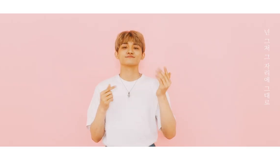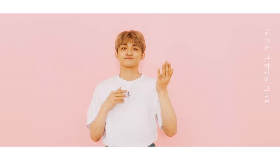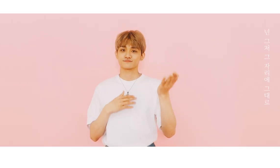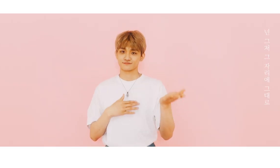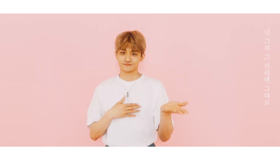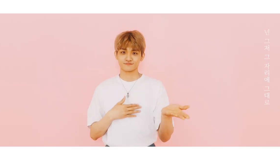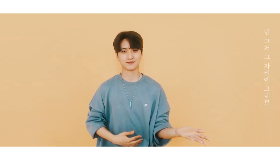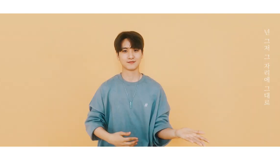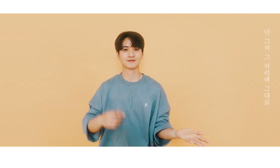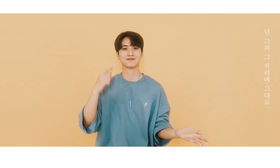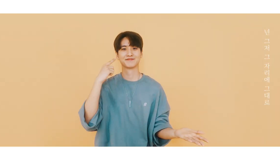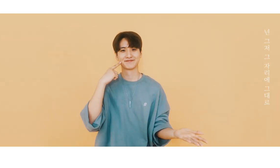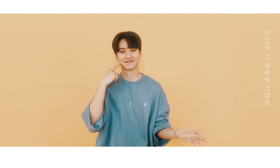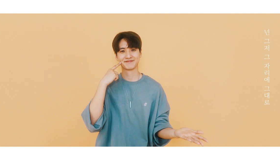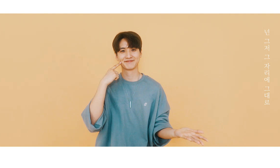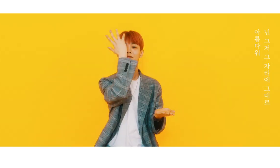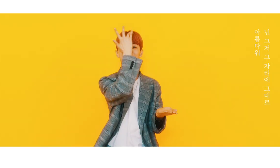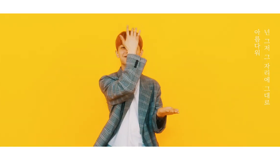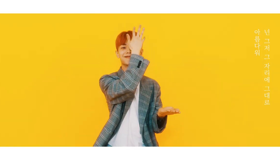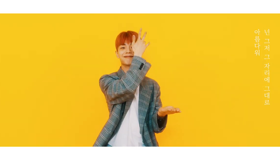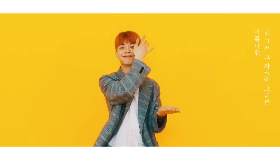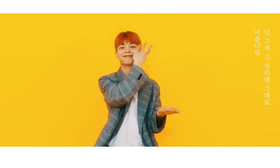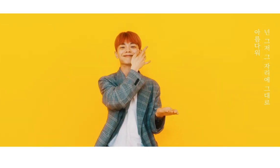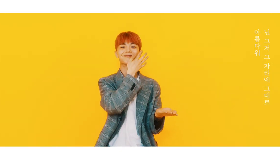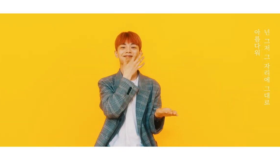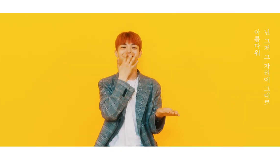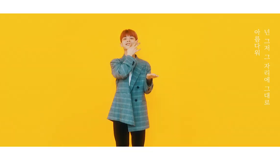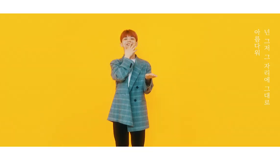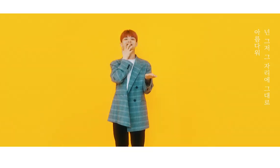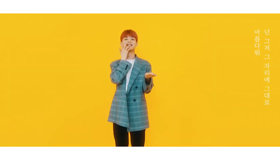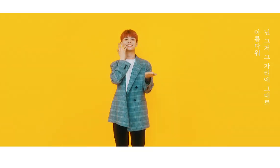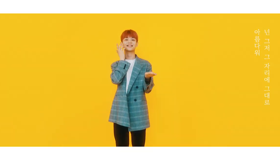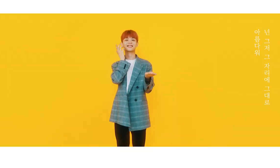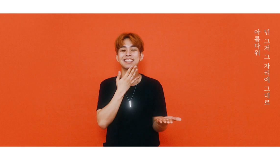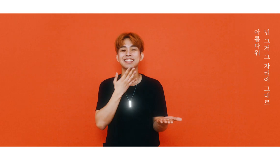Just stay where you are (It’s beautiful)